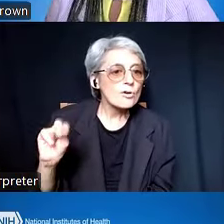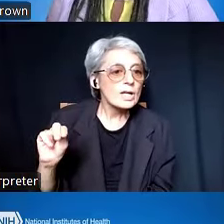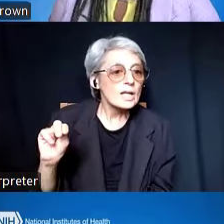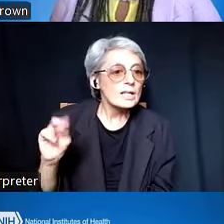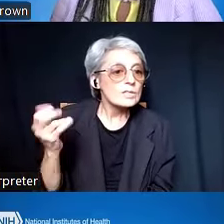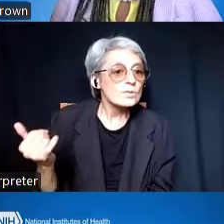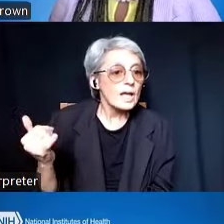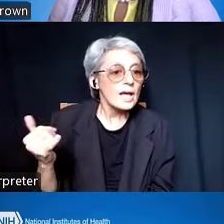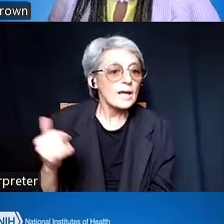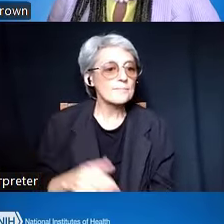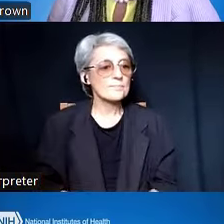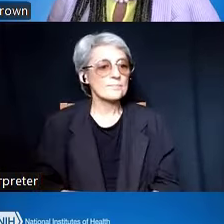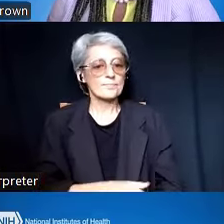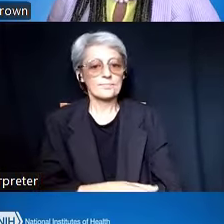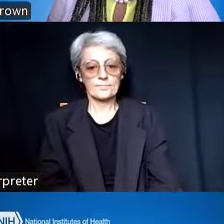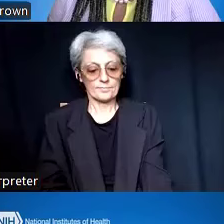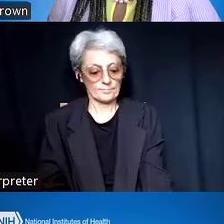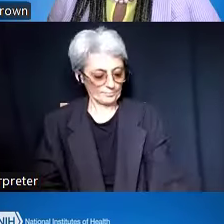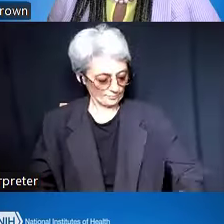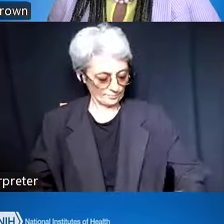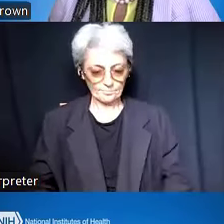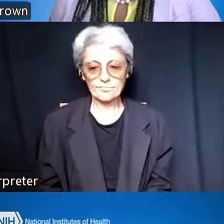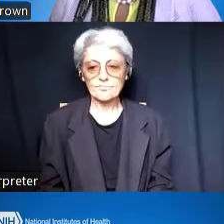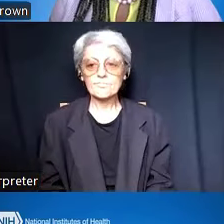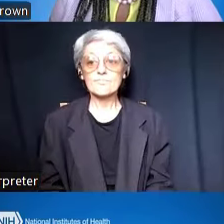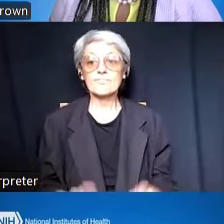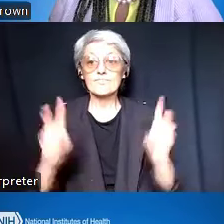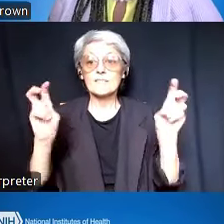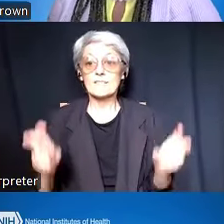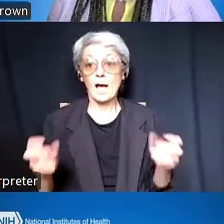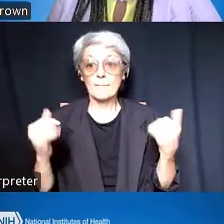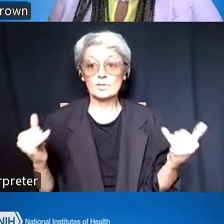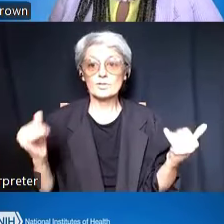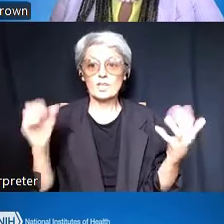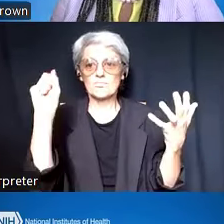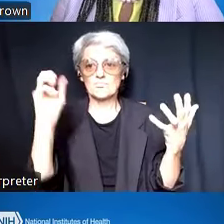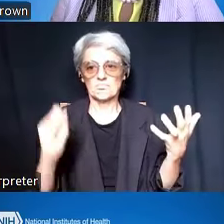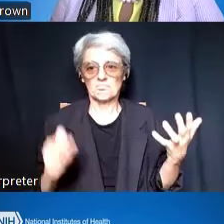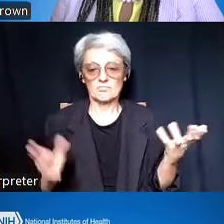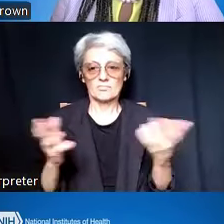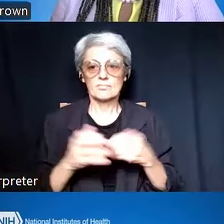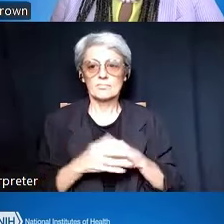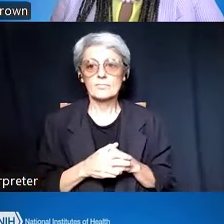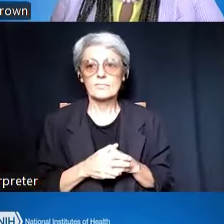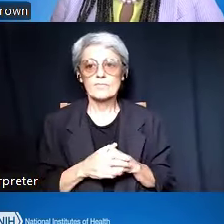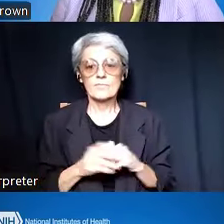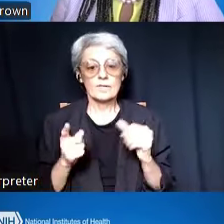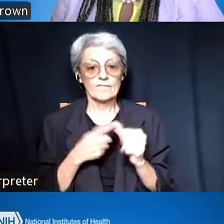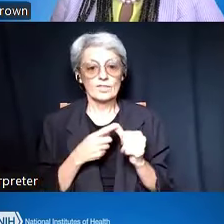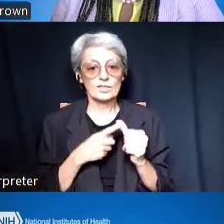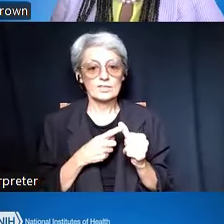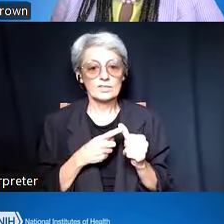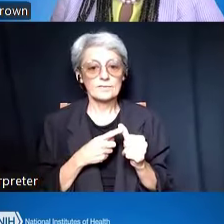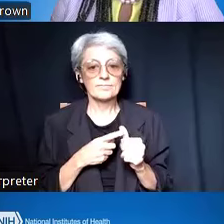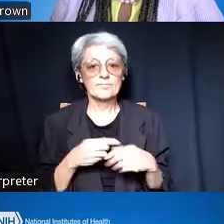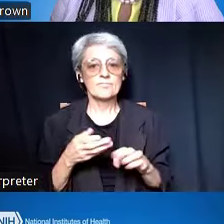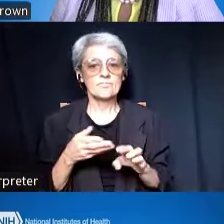So, let me quickly just walk through the topics for the presentation today. We're going to start with the background and motivations for changes,